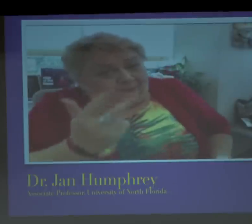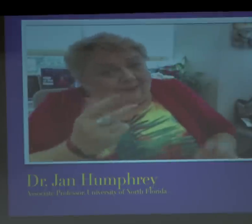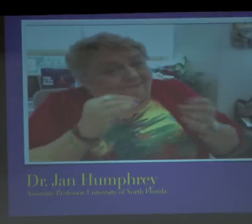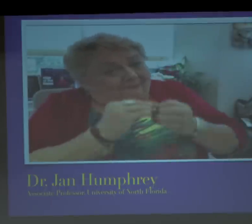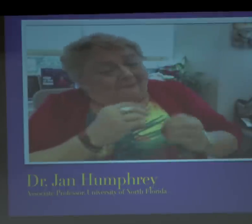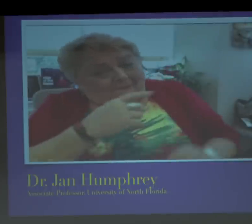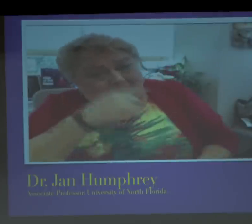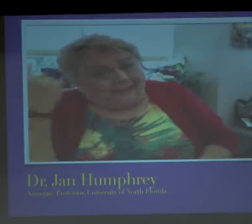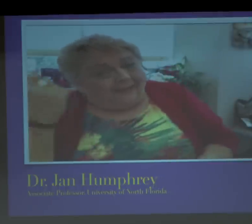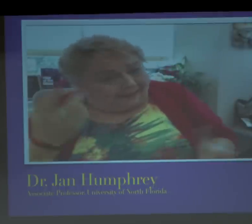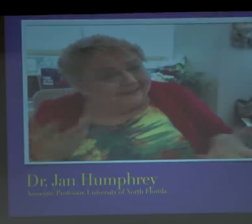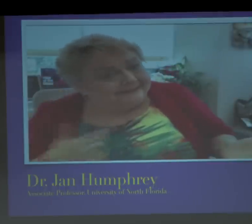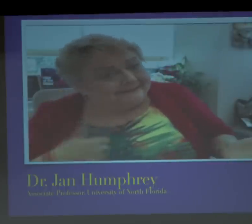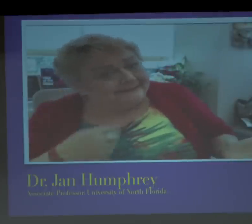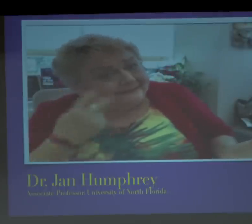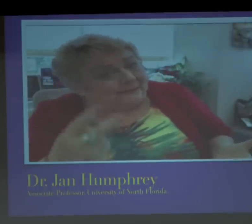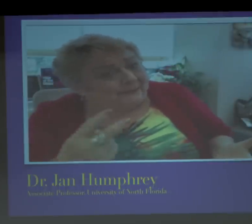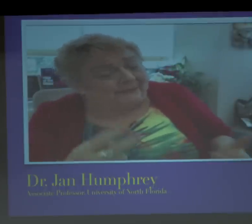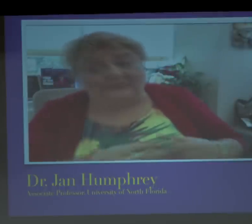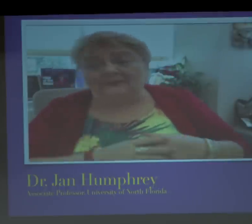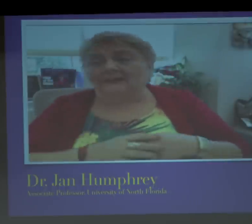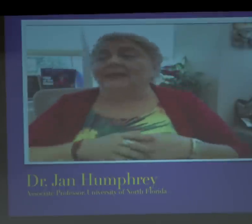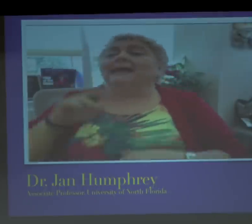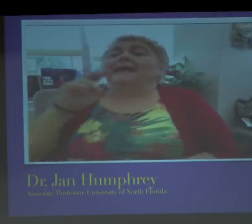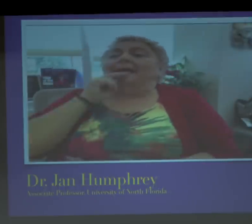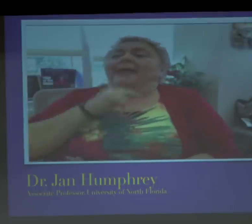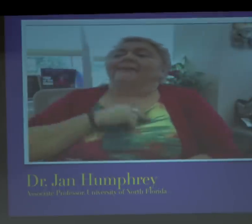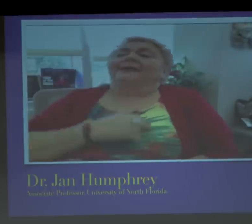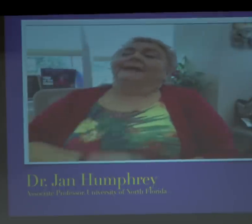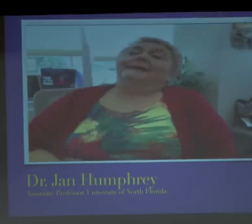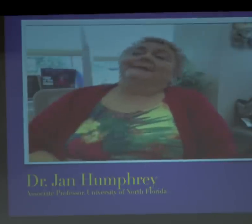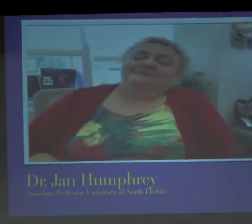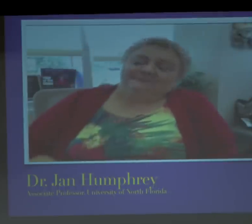And I said, "Nathie, Nathie, I saw three black people!"